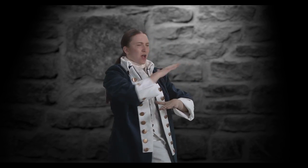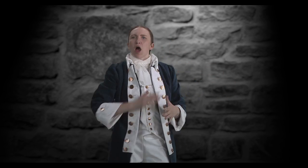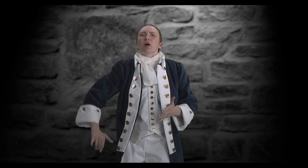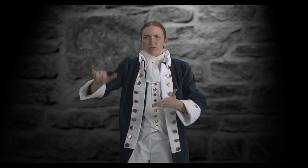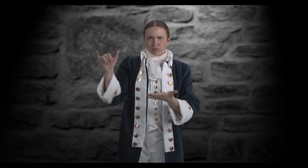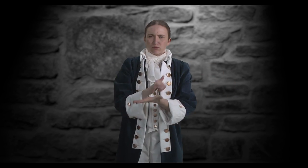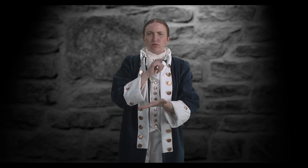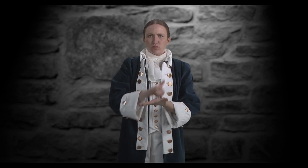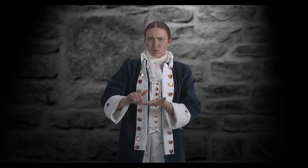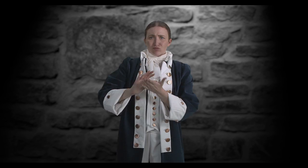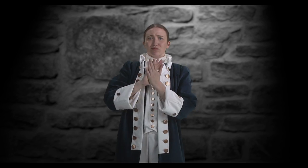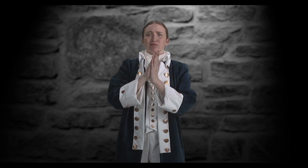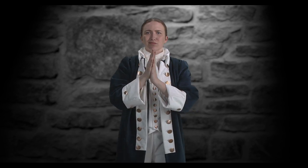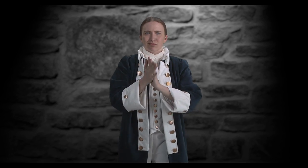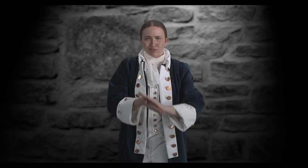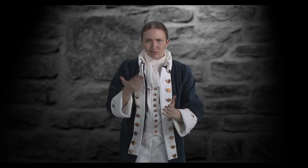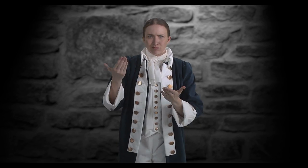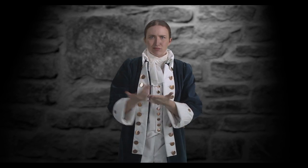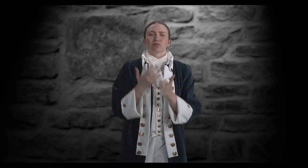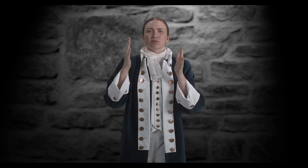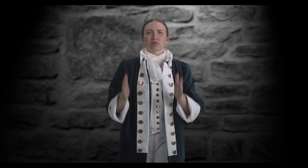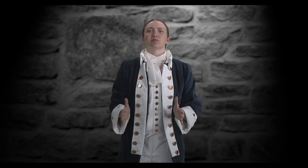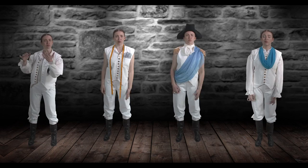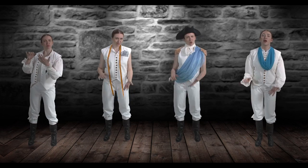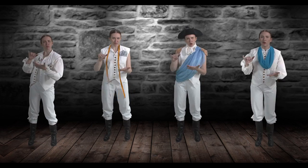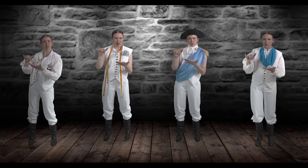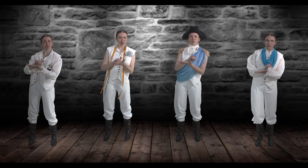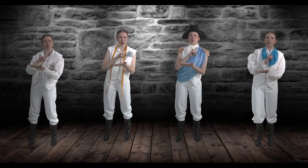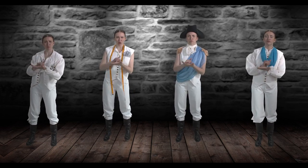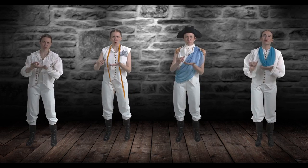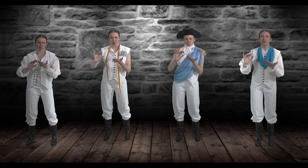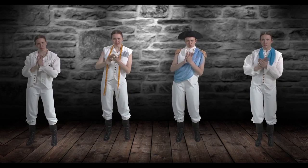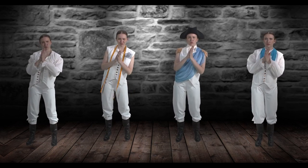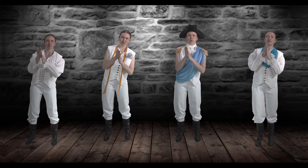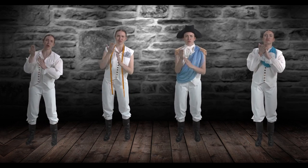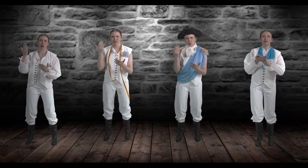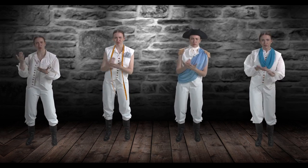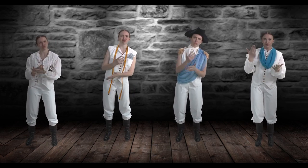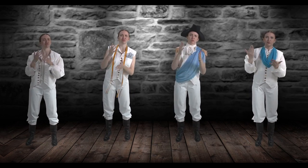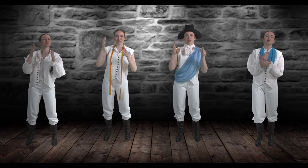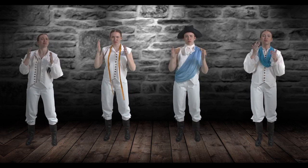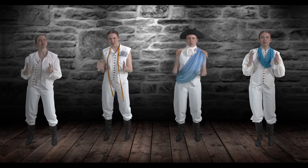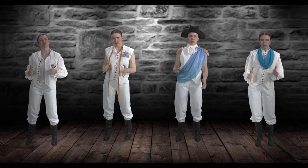In New York you can be a new man Just you wait (In New York you can be a new man) Just you wait